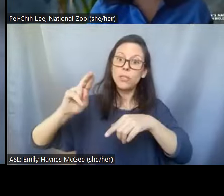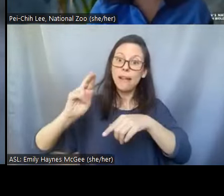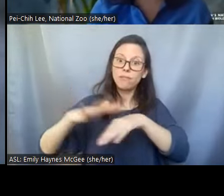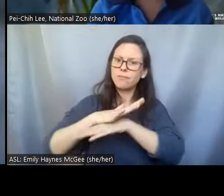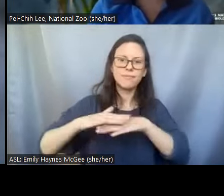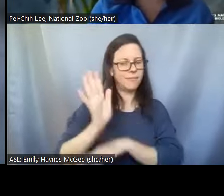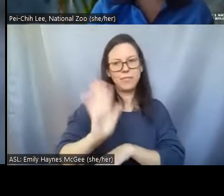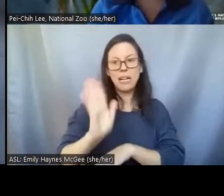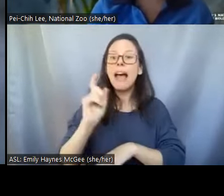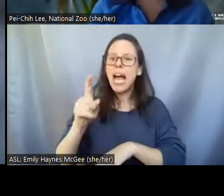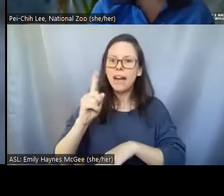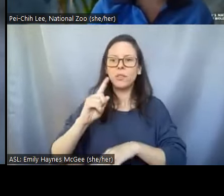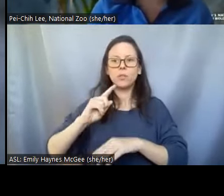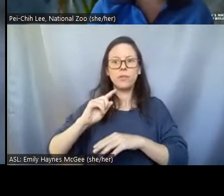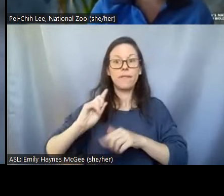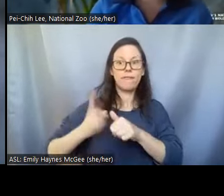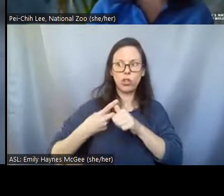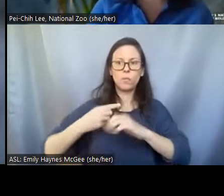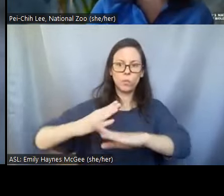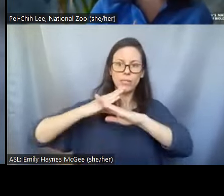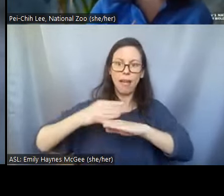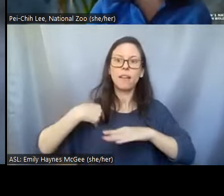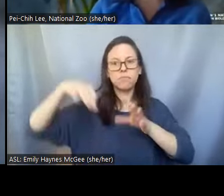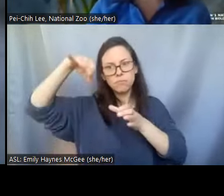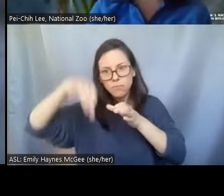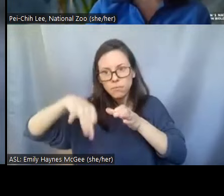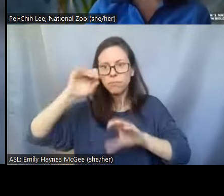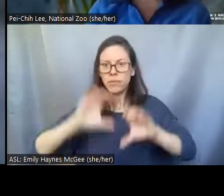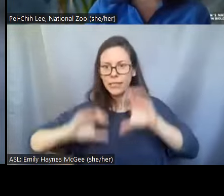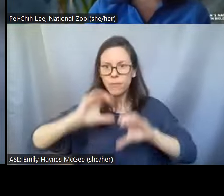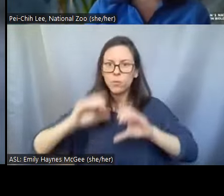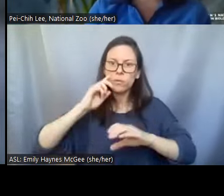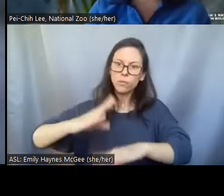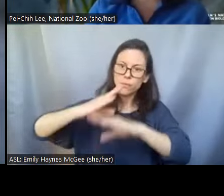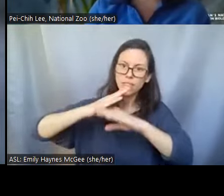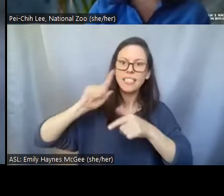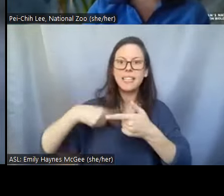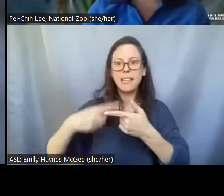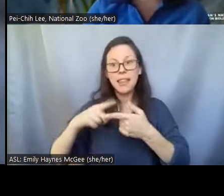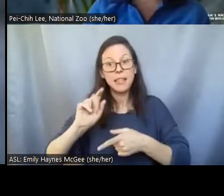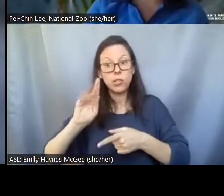that we are protecting the cells or tissues that we're preserving from any potential cryo image